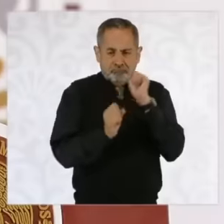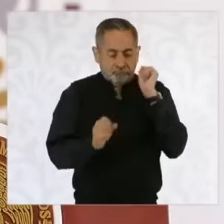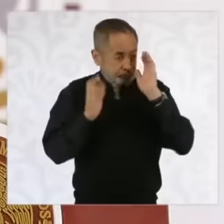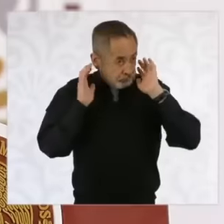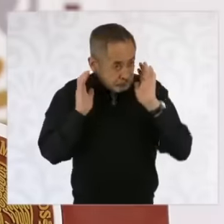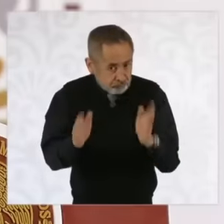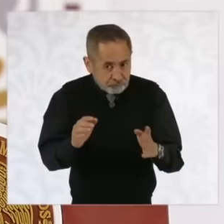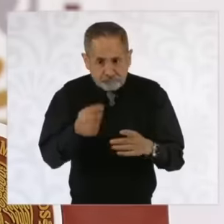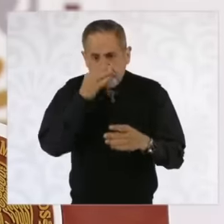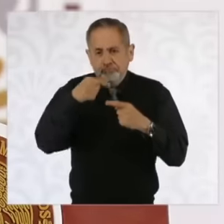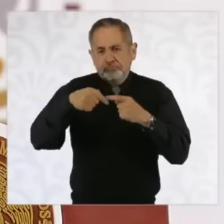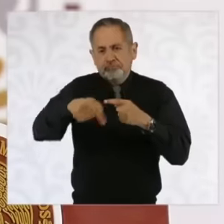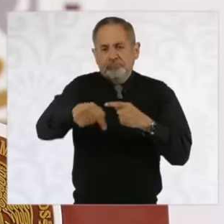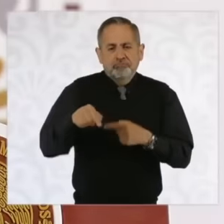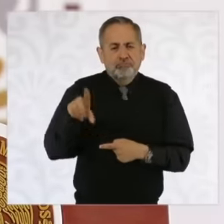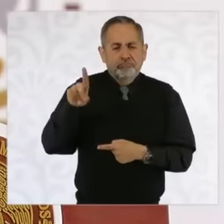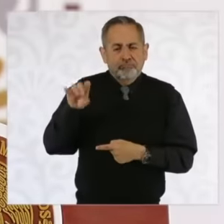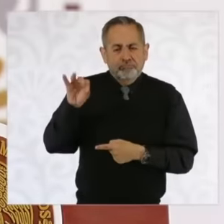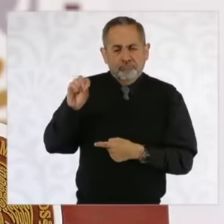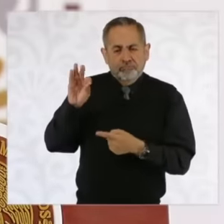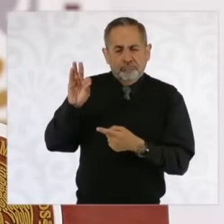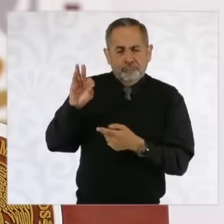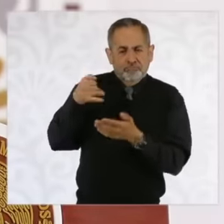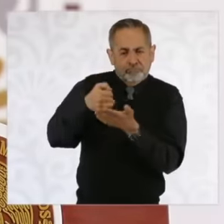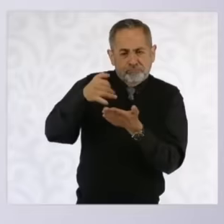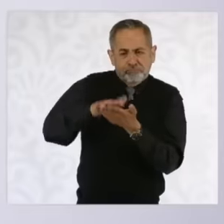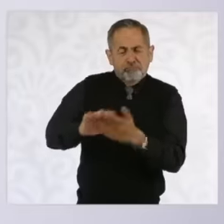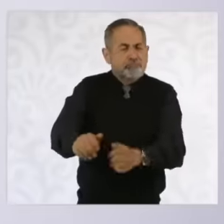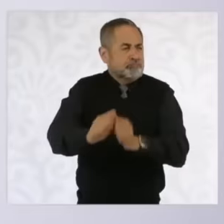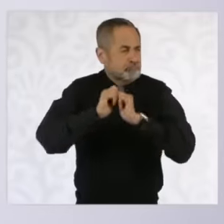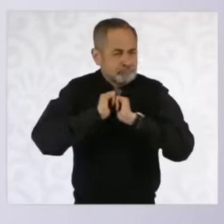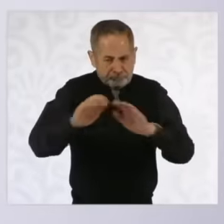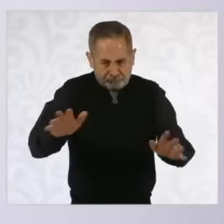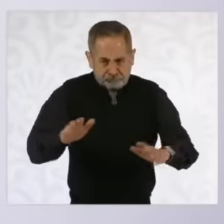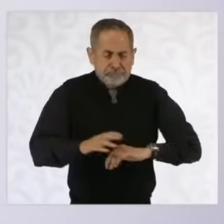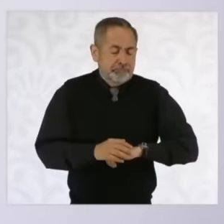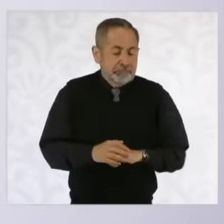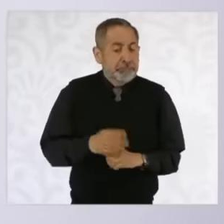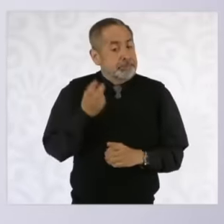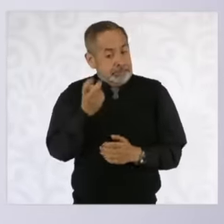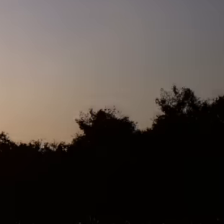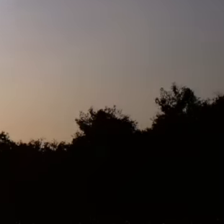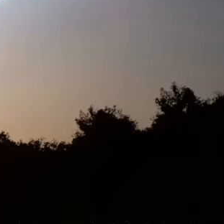for publication in the official journal of the federation this reform Constitutional norm is